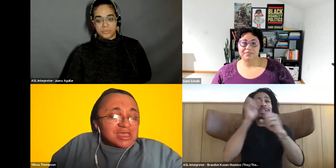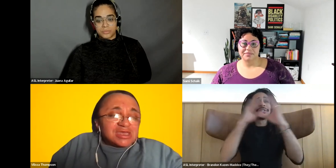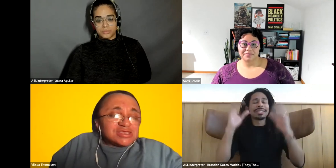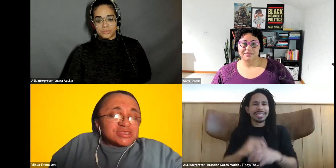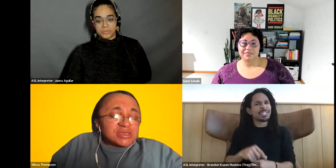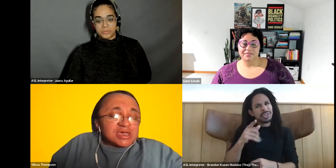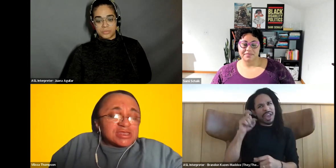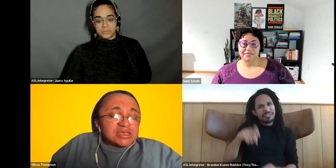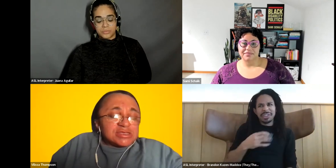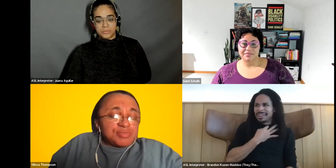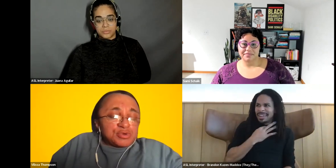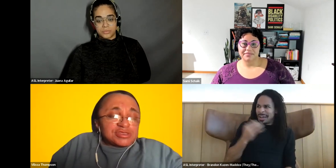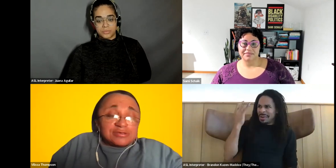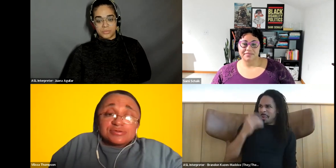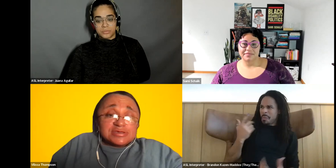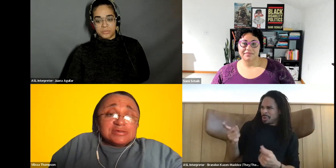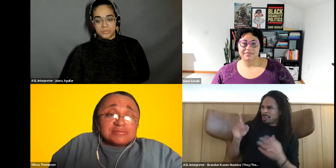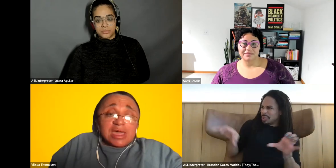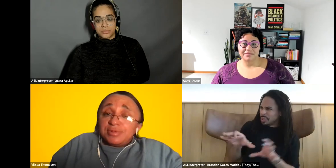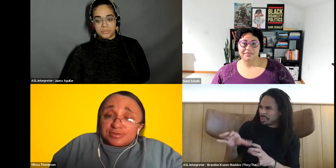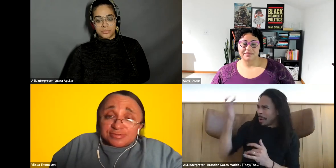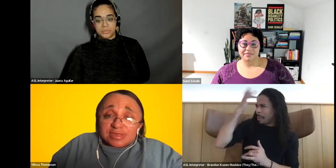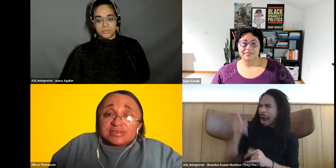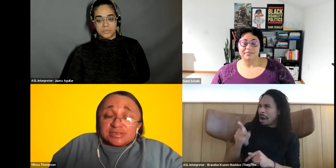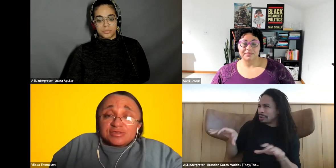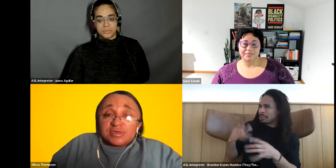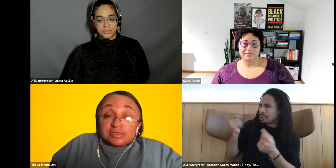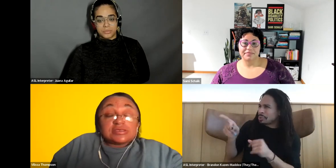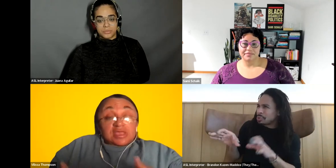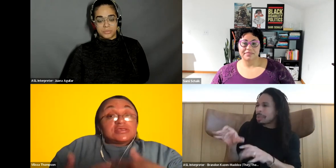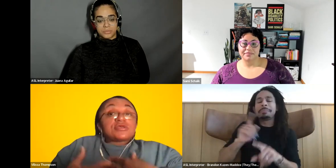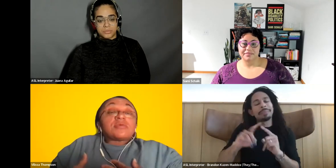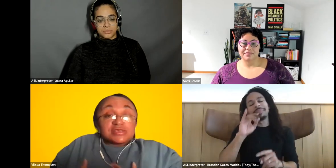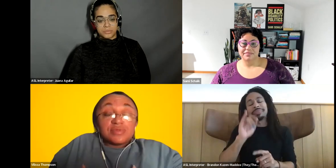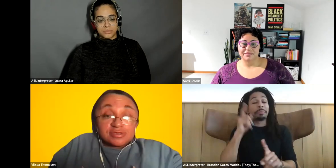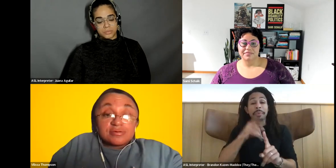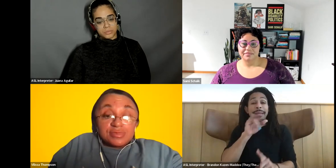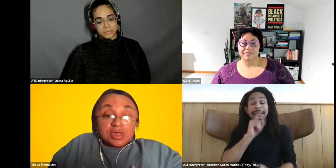Vilissa Thompson: And I just think that it boils out to the ablism that exists in our spaces, sometimes internalize, able to.